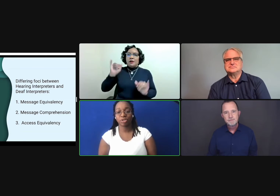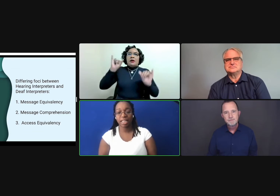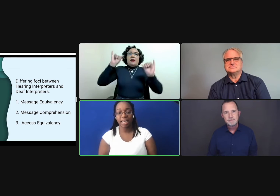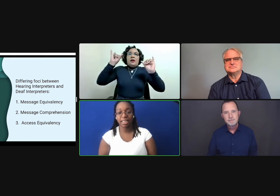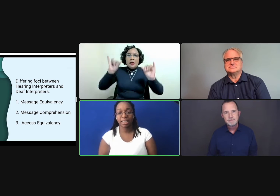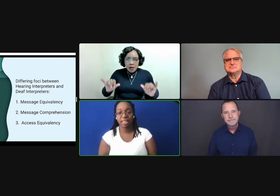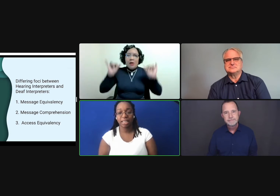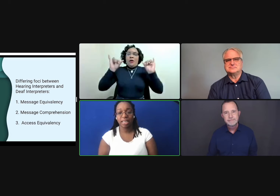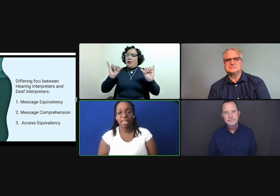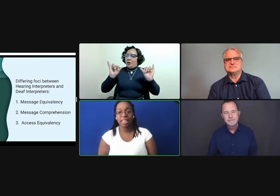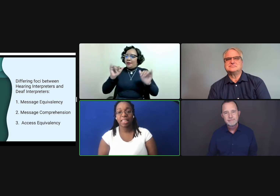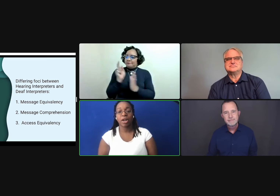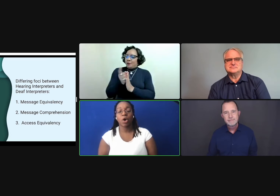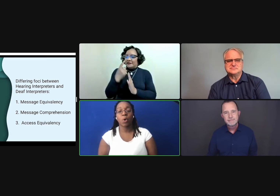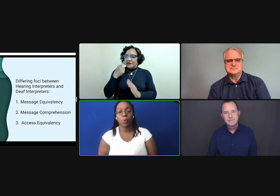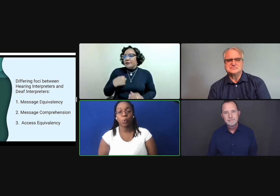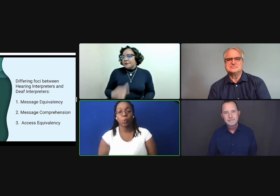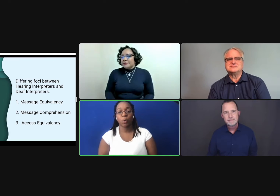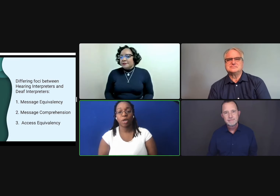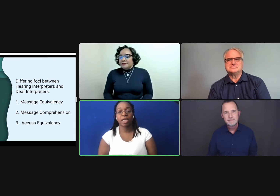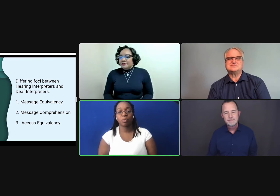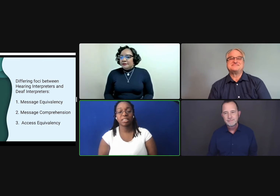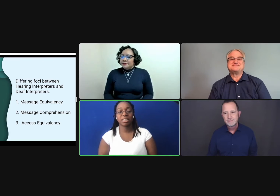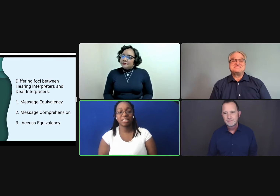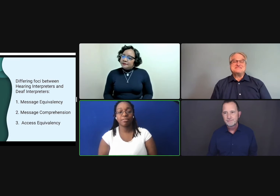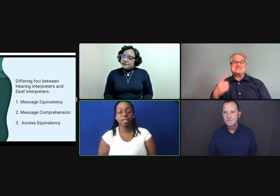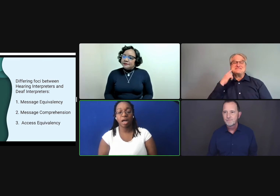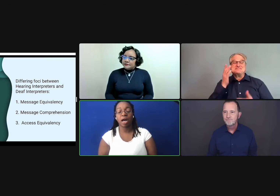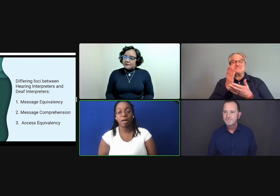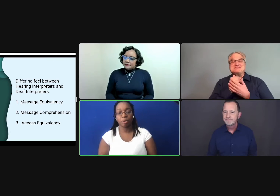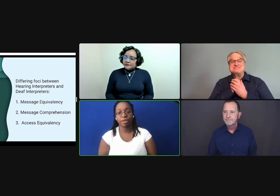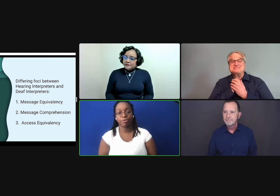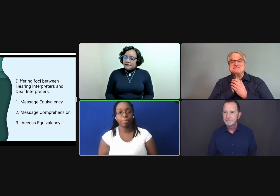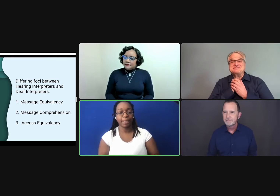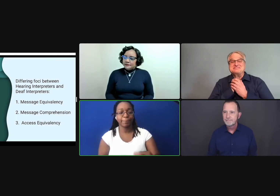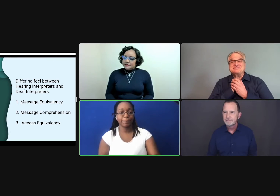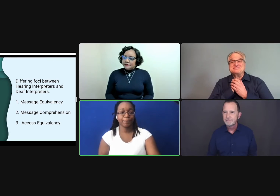understand that, oh, it was definitely an aha moment for me.